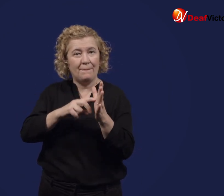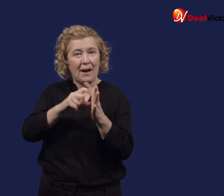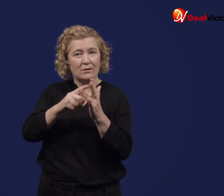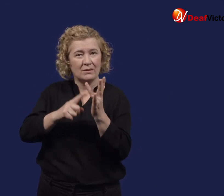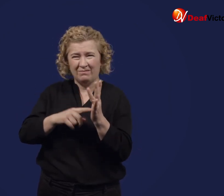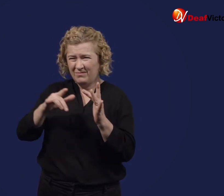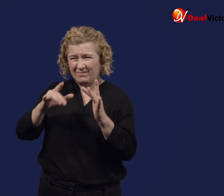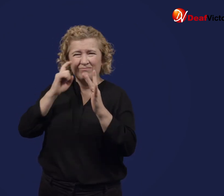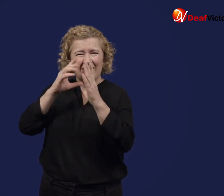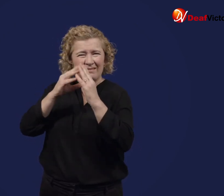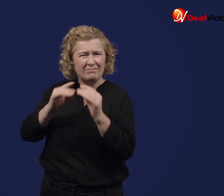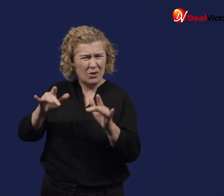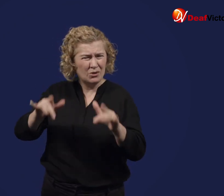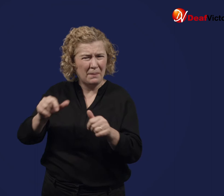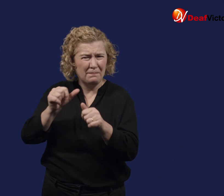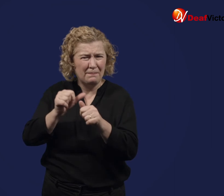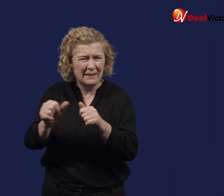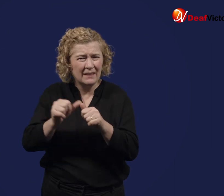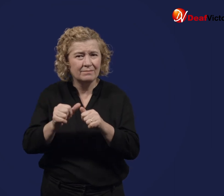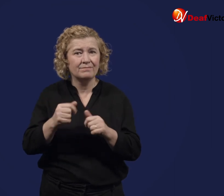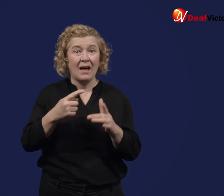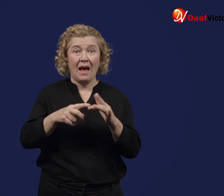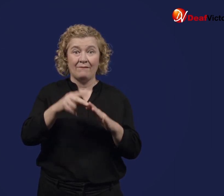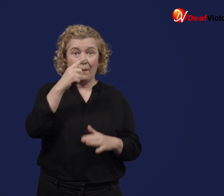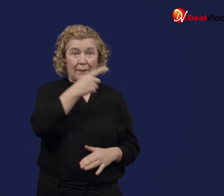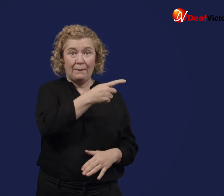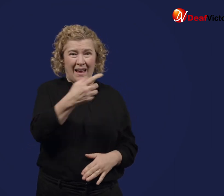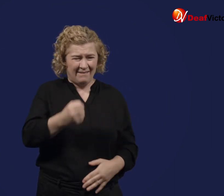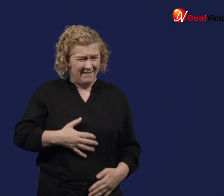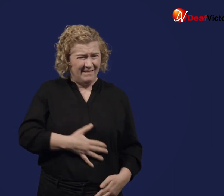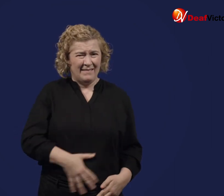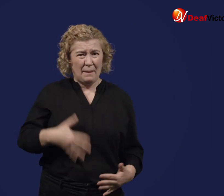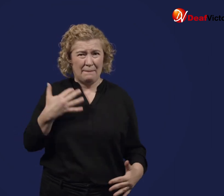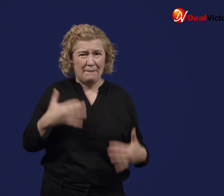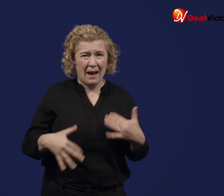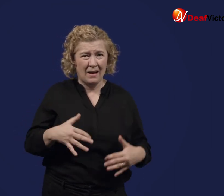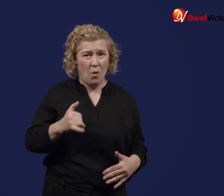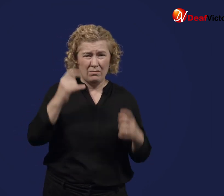If people experience these symptoms, they should seek medical attention immediately.